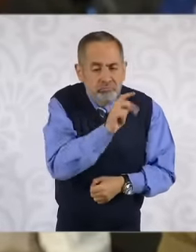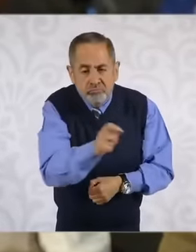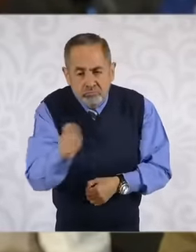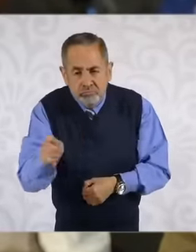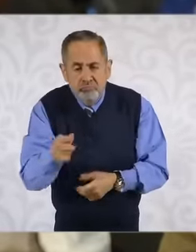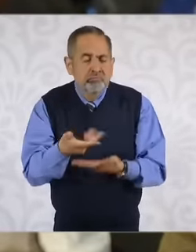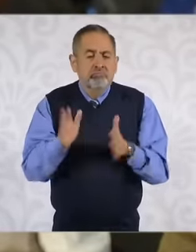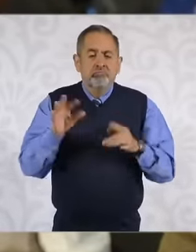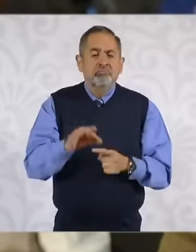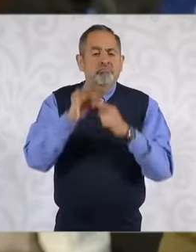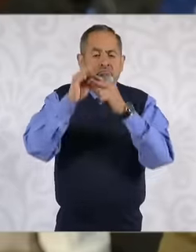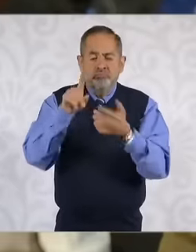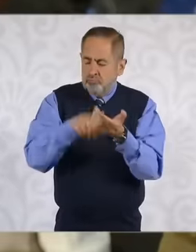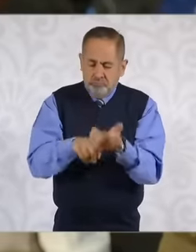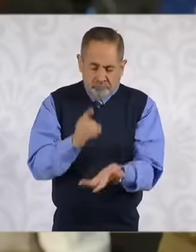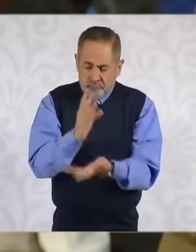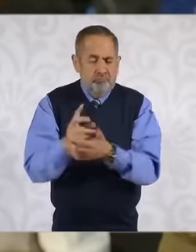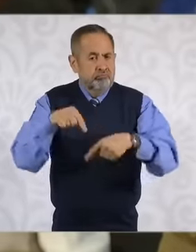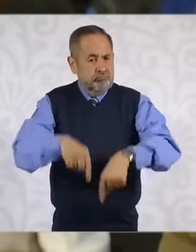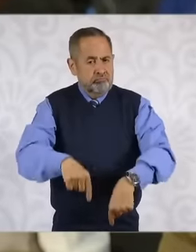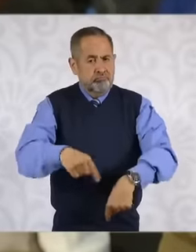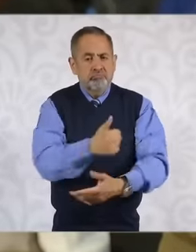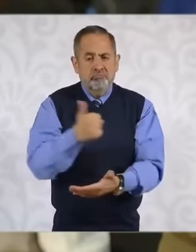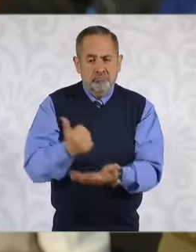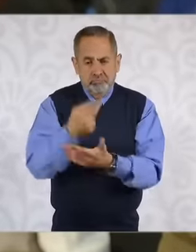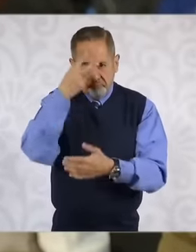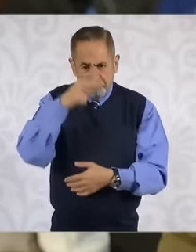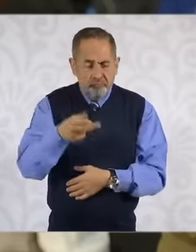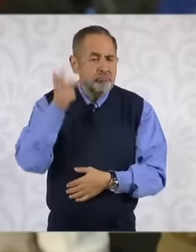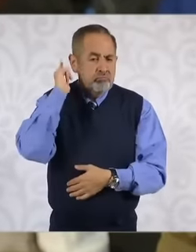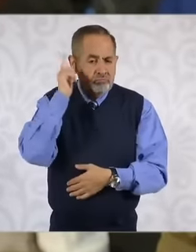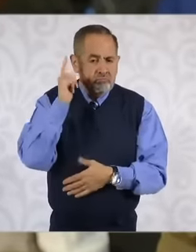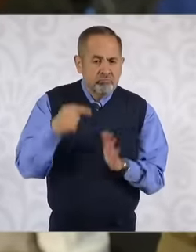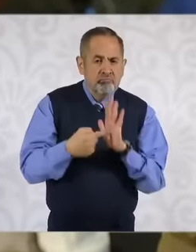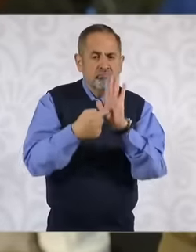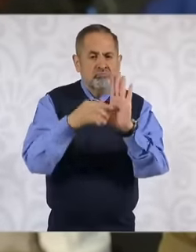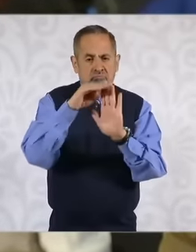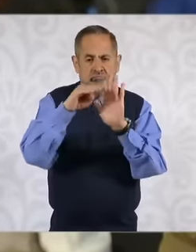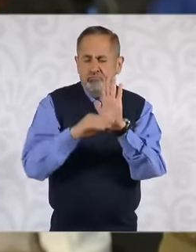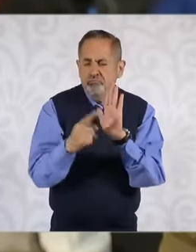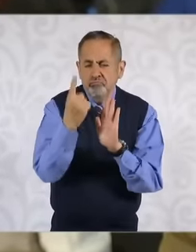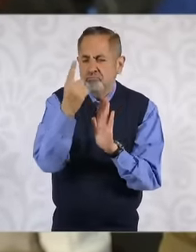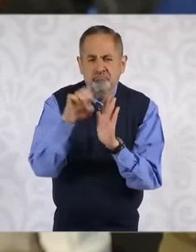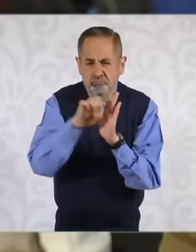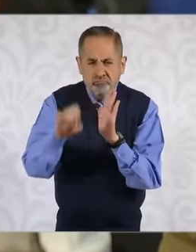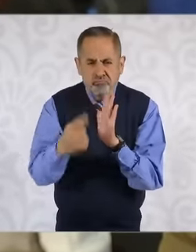say it like this here in Mexico City, I insist, I hope you allow me to share a single case with you and you will see.